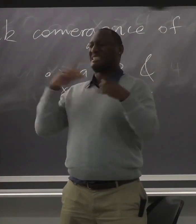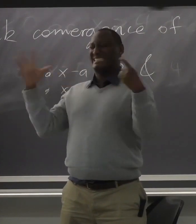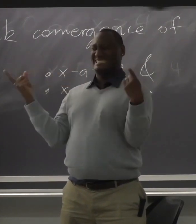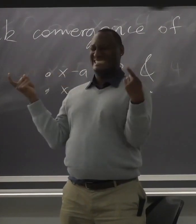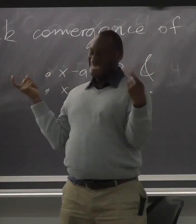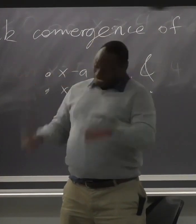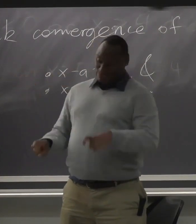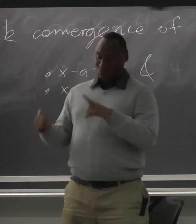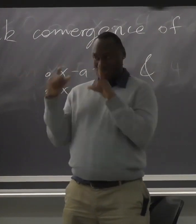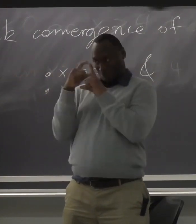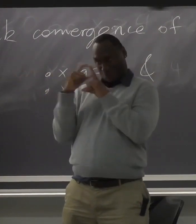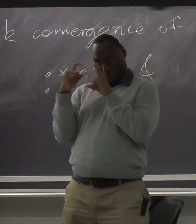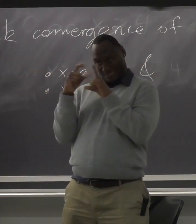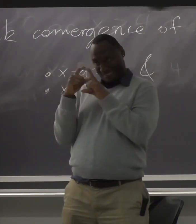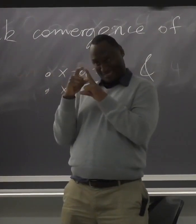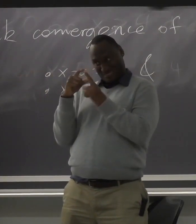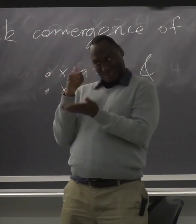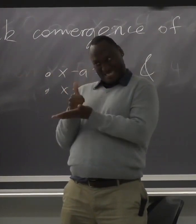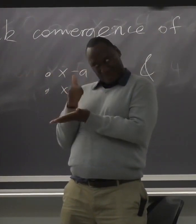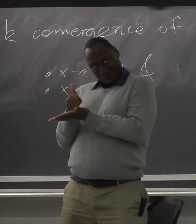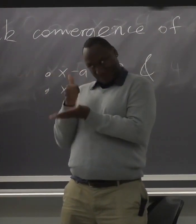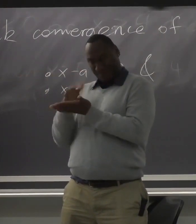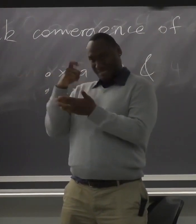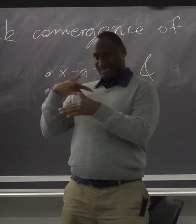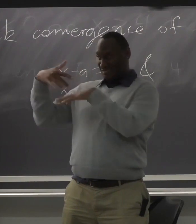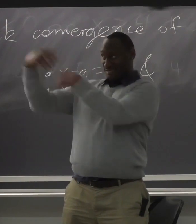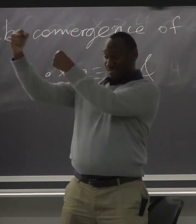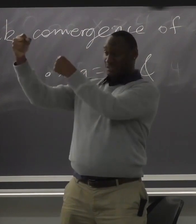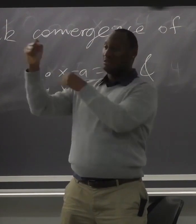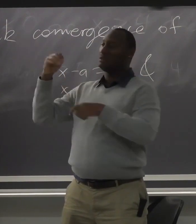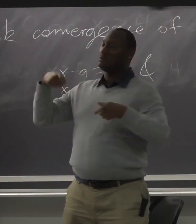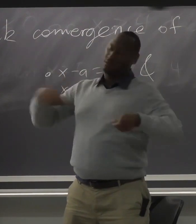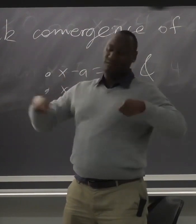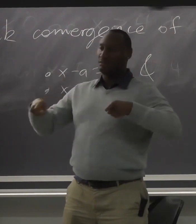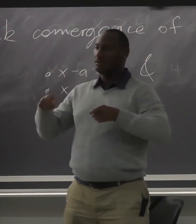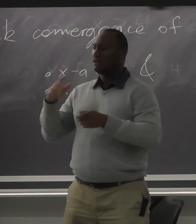about helping. That word is a trigger word, "help."